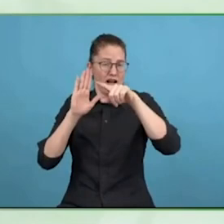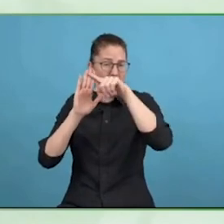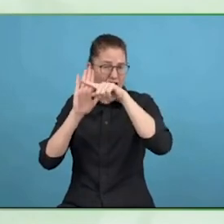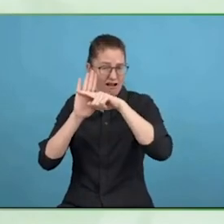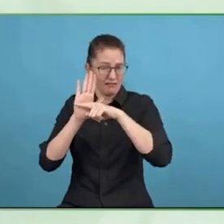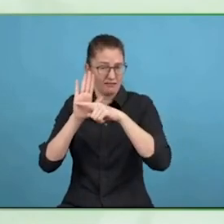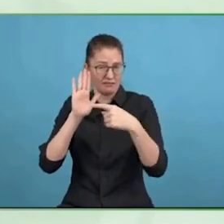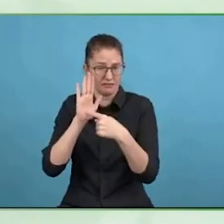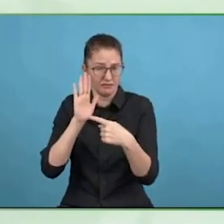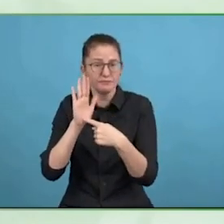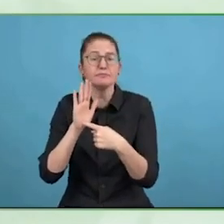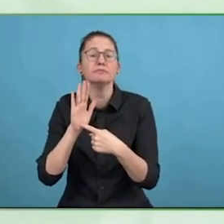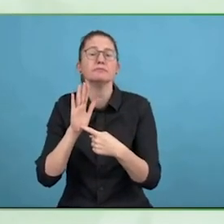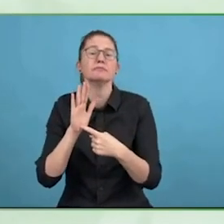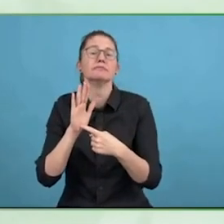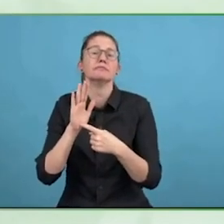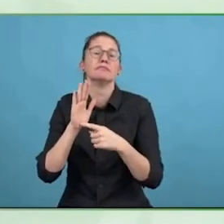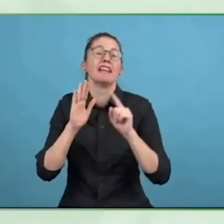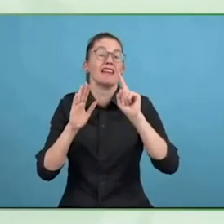Bianca, what about ING?